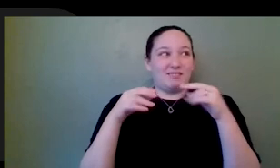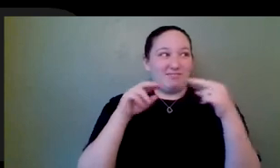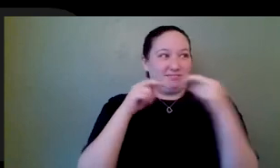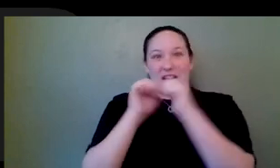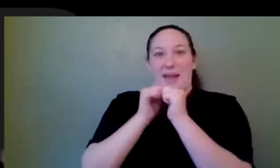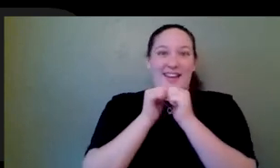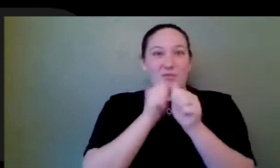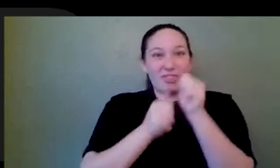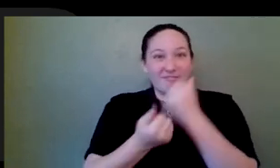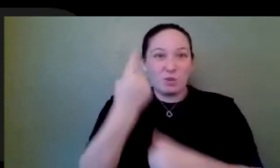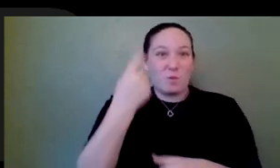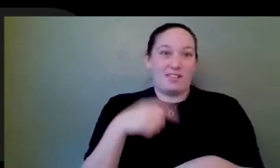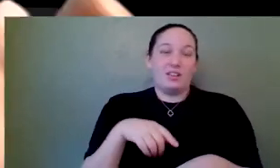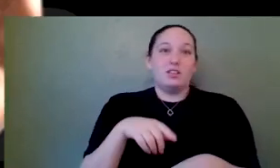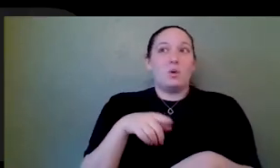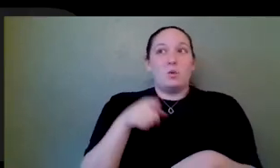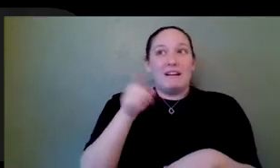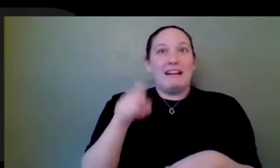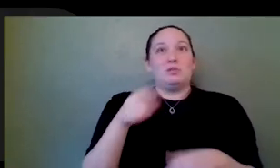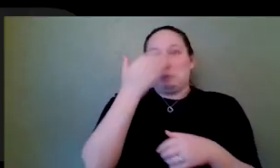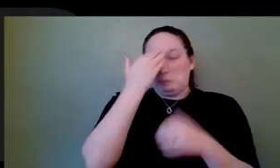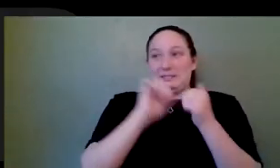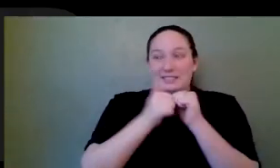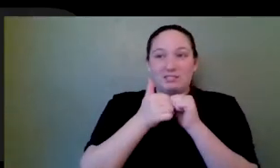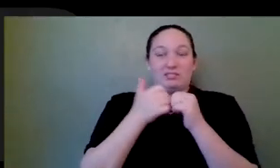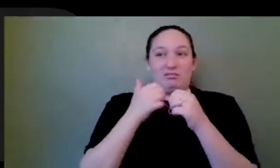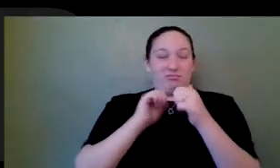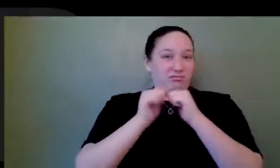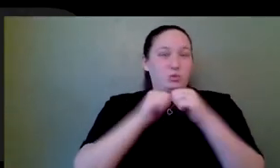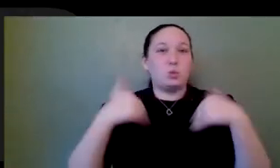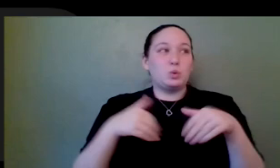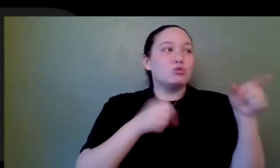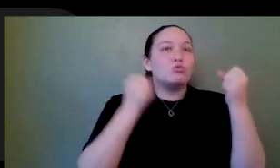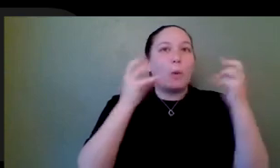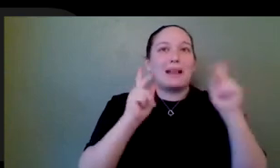information that is training people and tons of people available hungry for those entry level jobs.